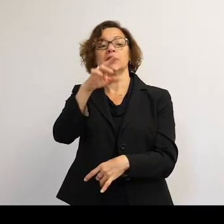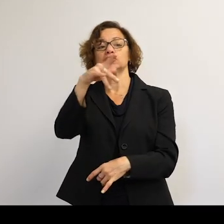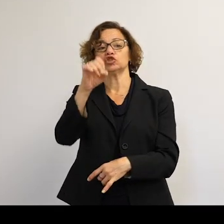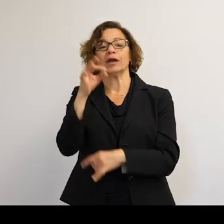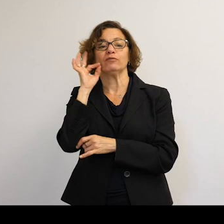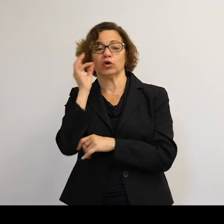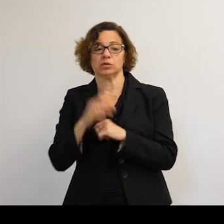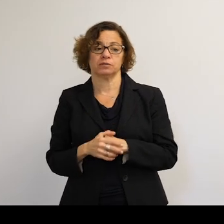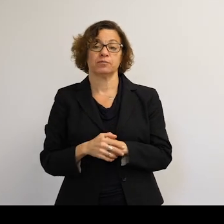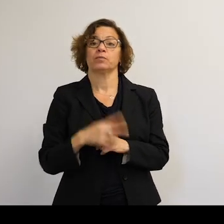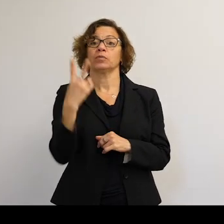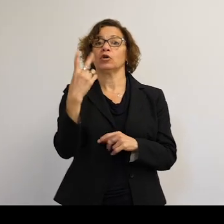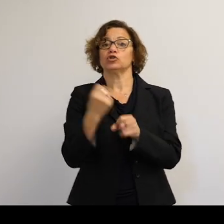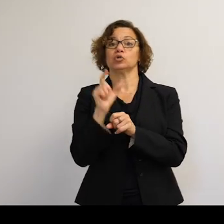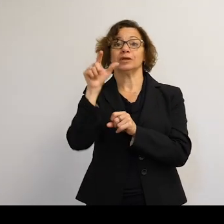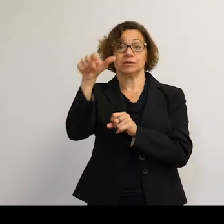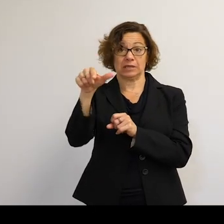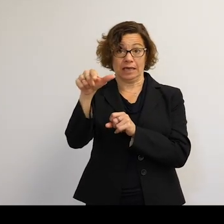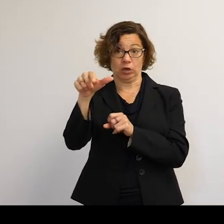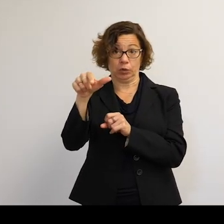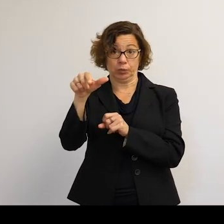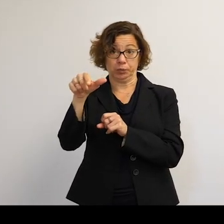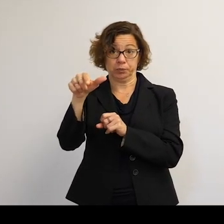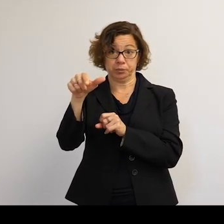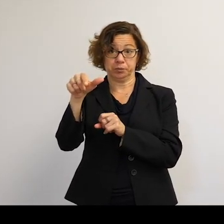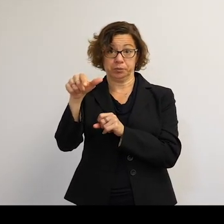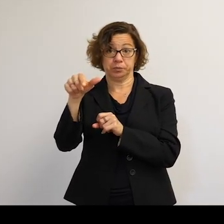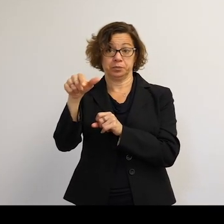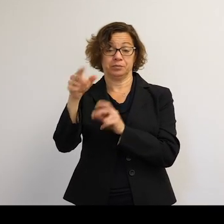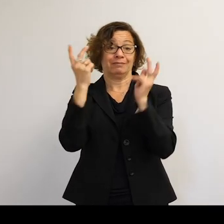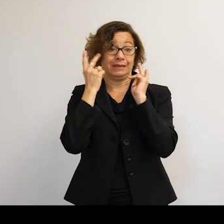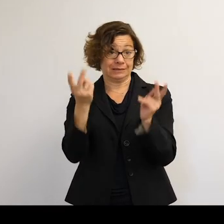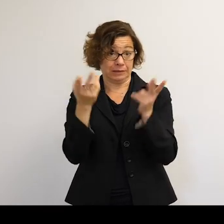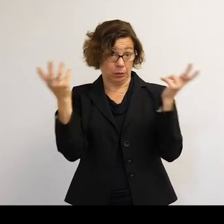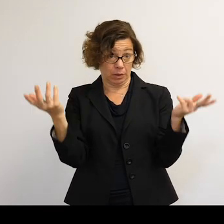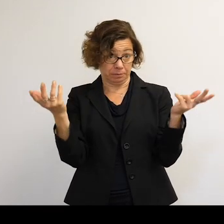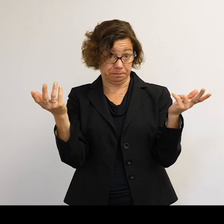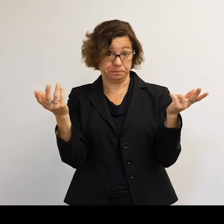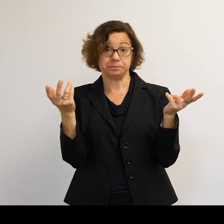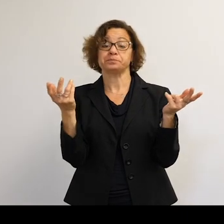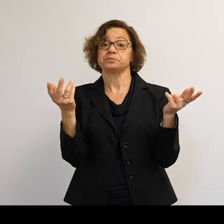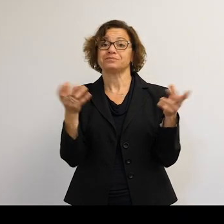Two years later, we can now see individual objects.